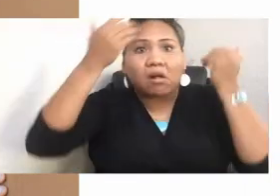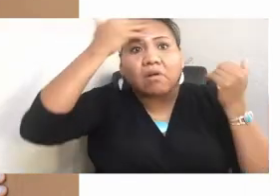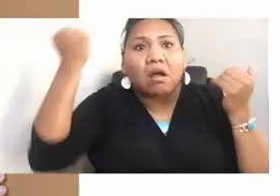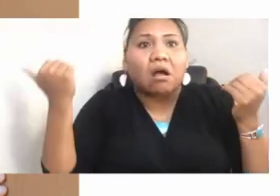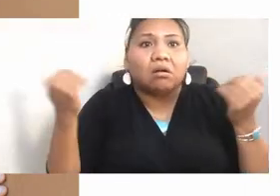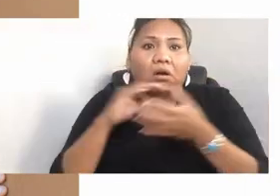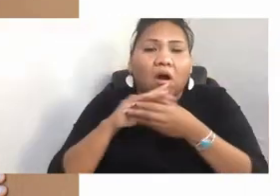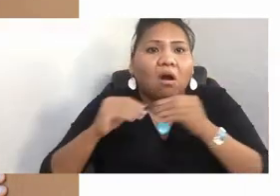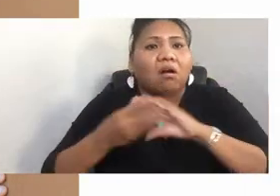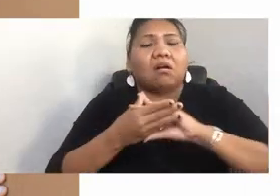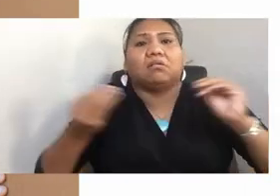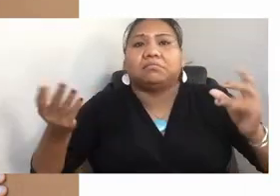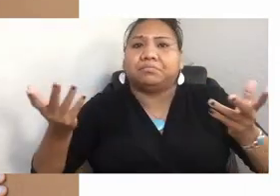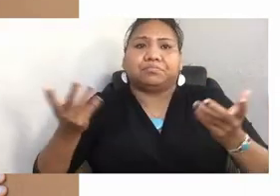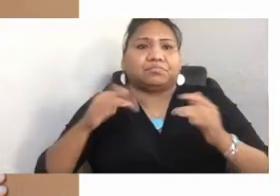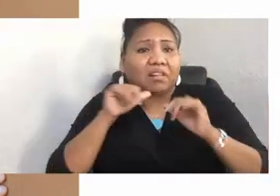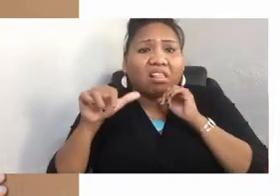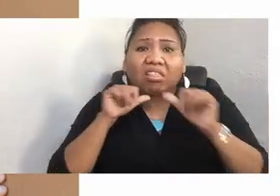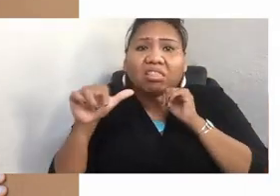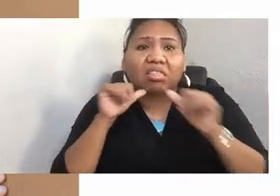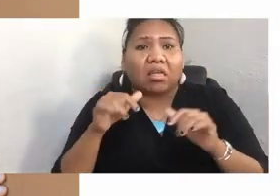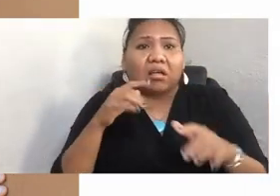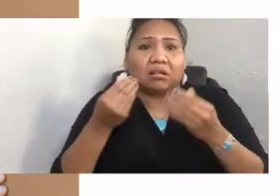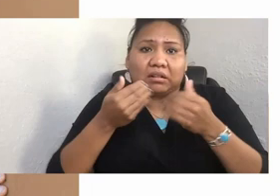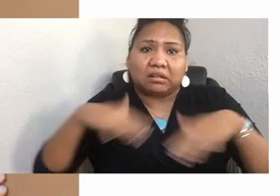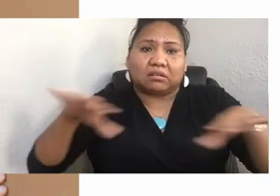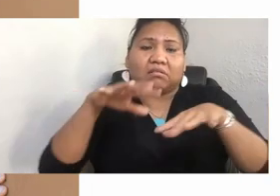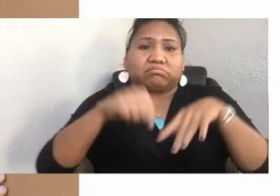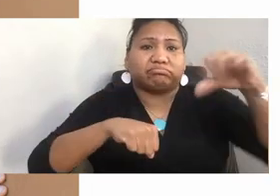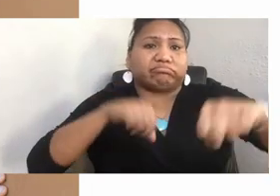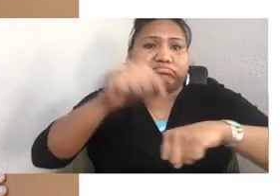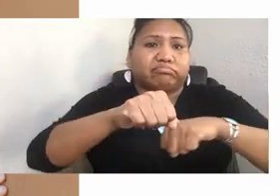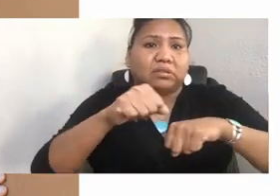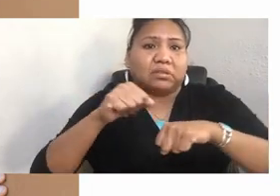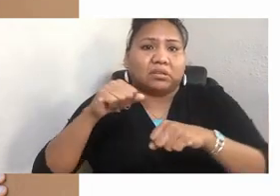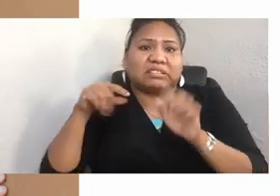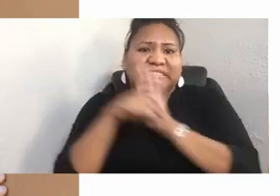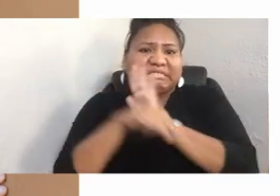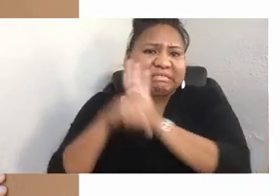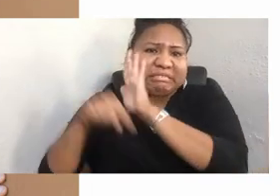dilute the horrible reality of Native genocide that assault and scandalize our Native psyche.